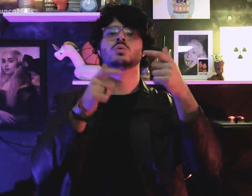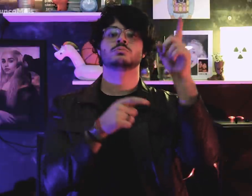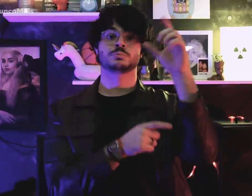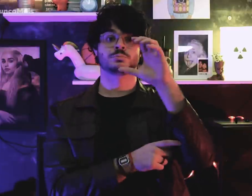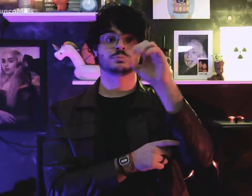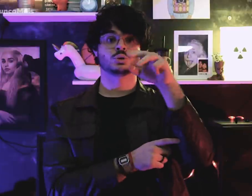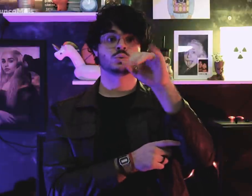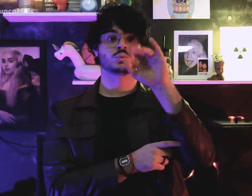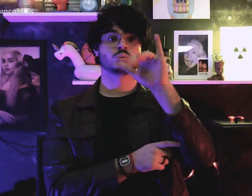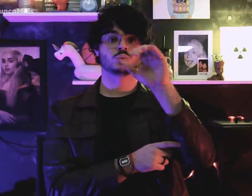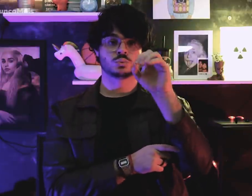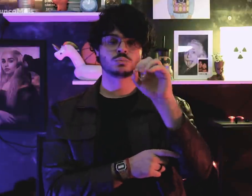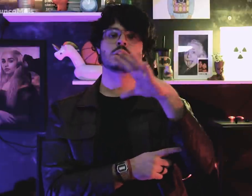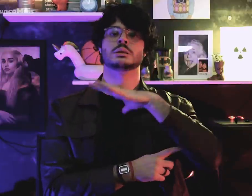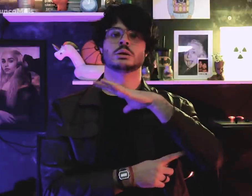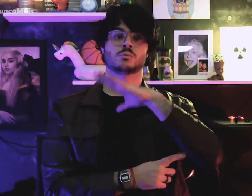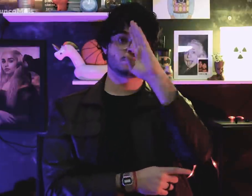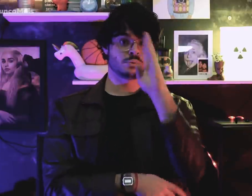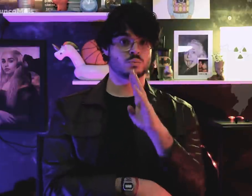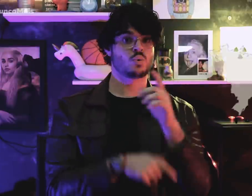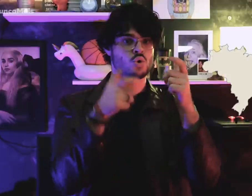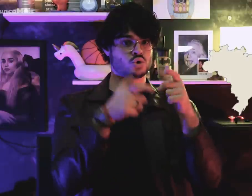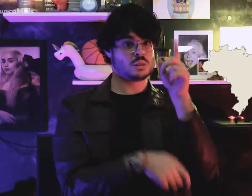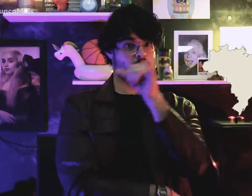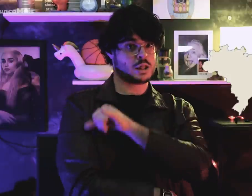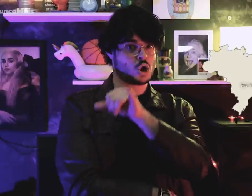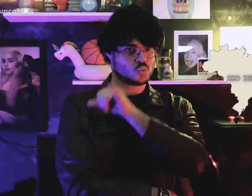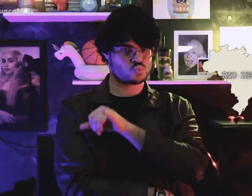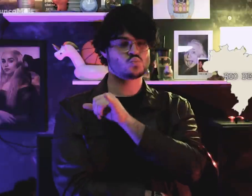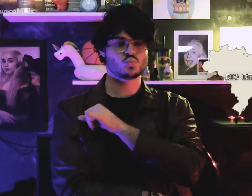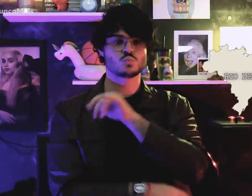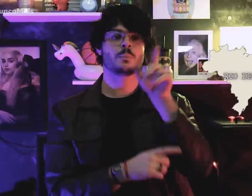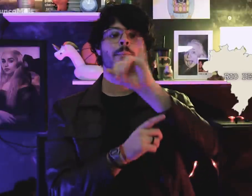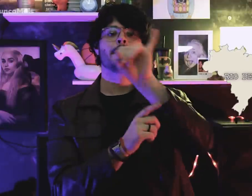at the Central do Brasil rally, in Rio de Janeiro,